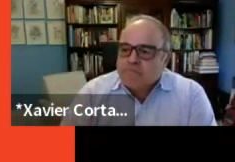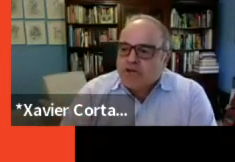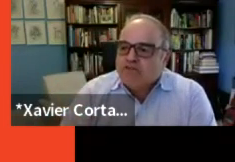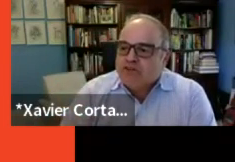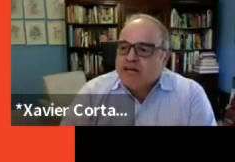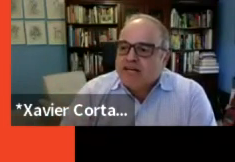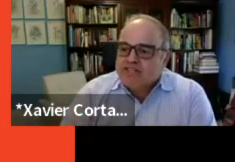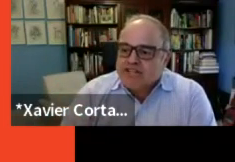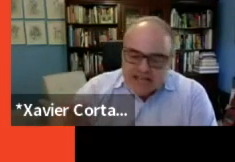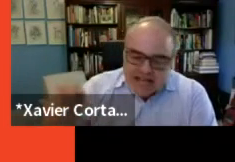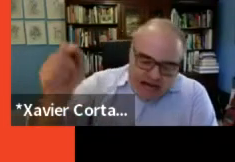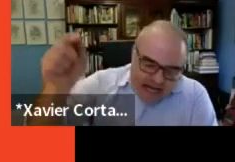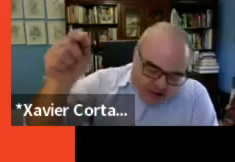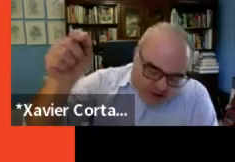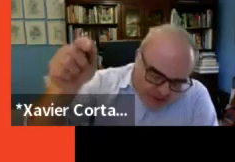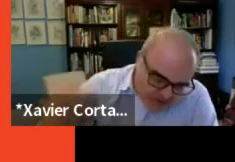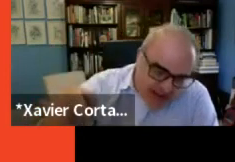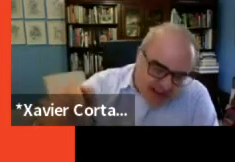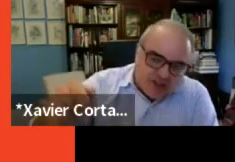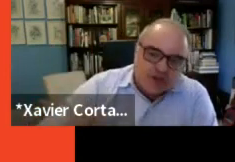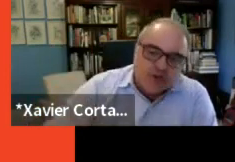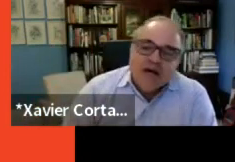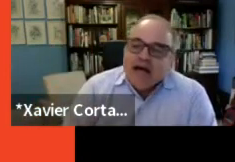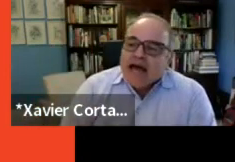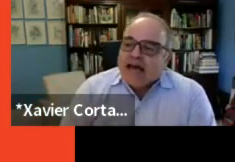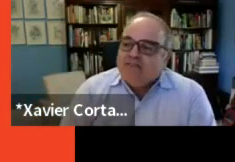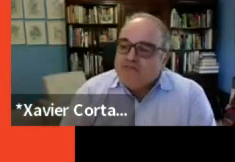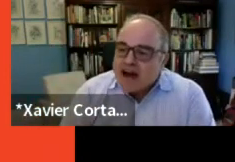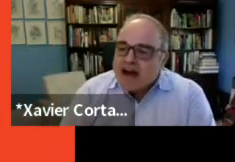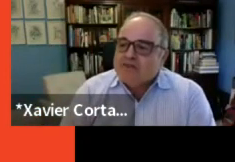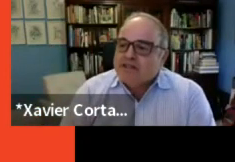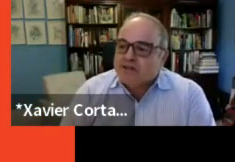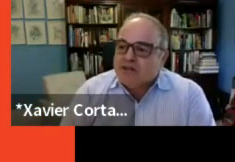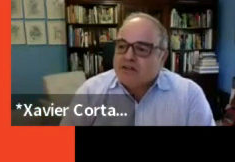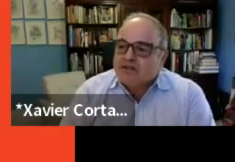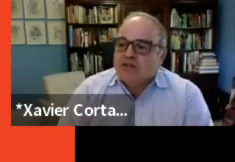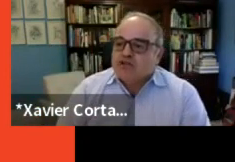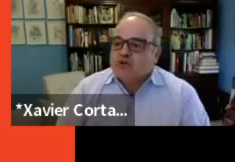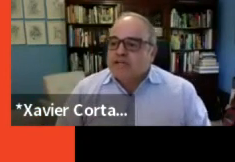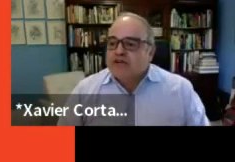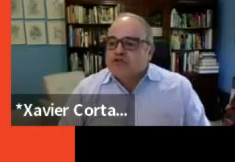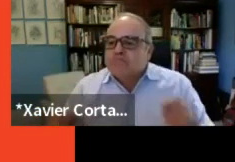of the United States and the facto environmental cultural leaders